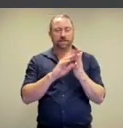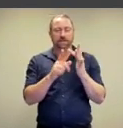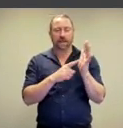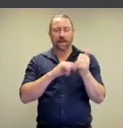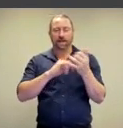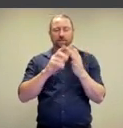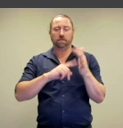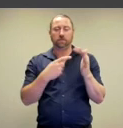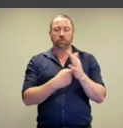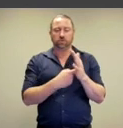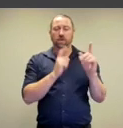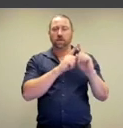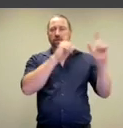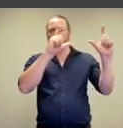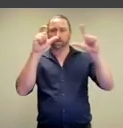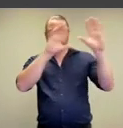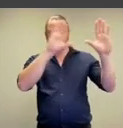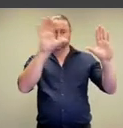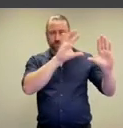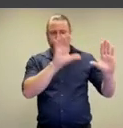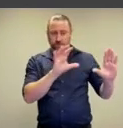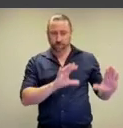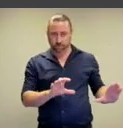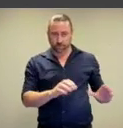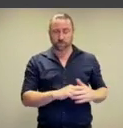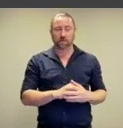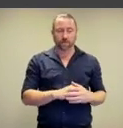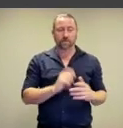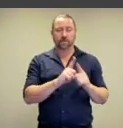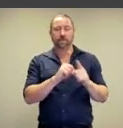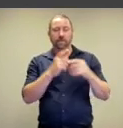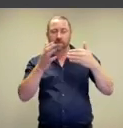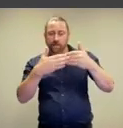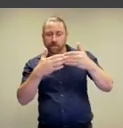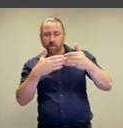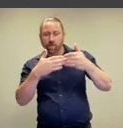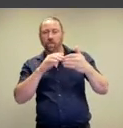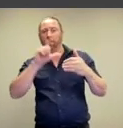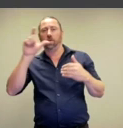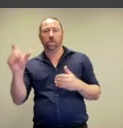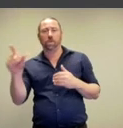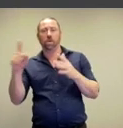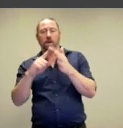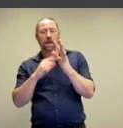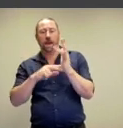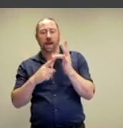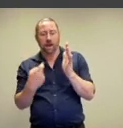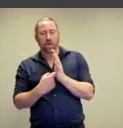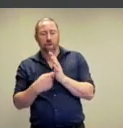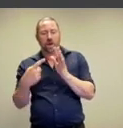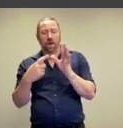overcast day, whereas it's the exact same